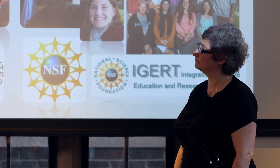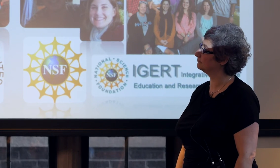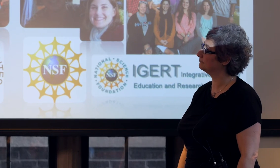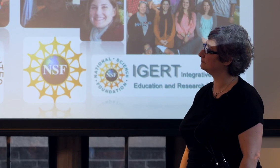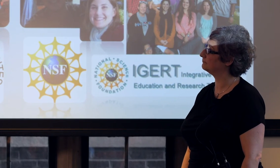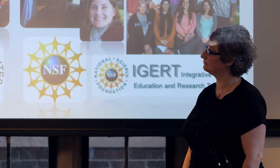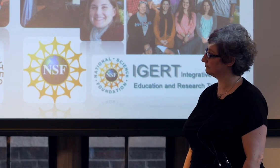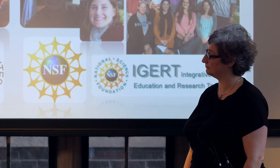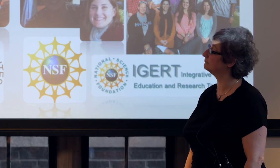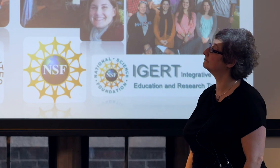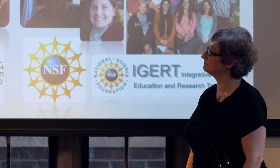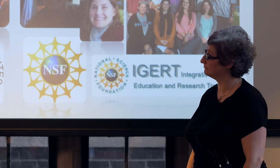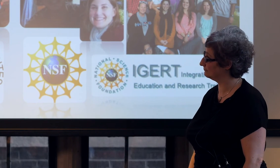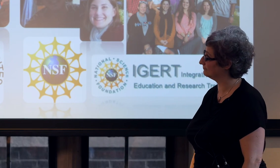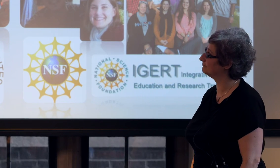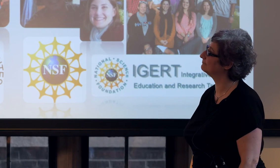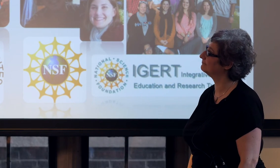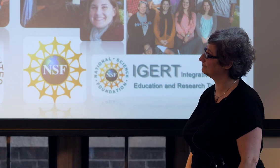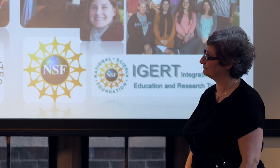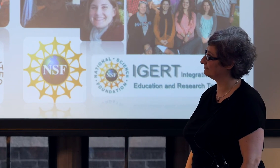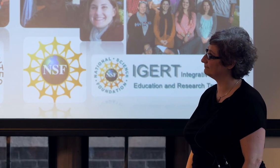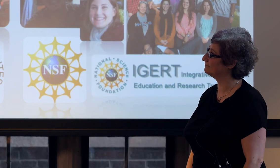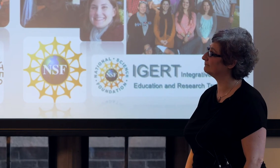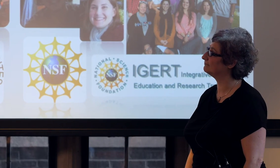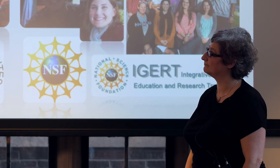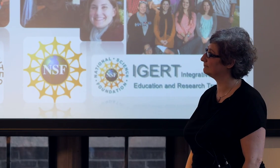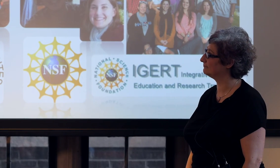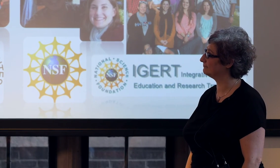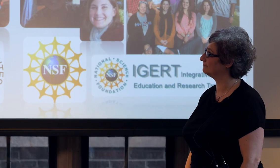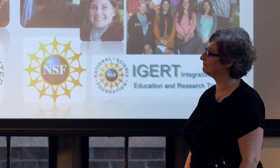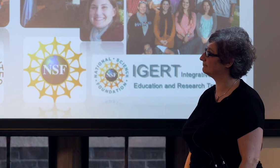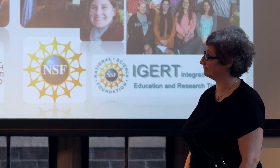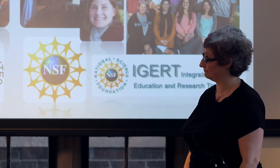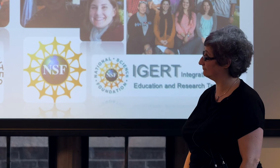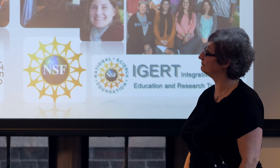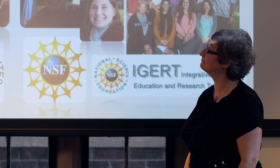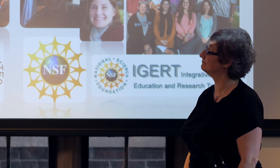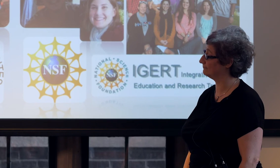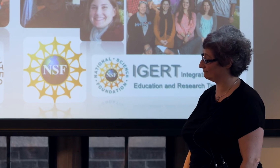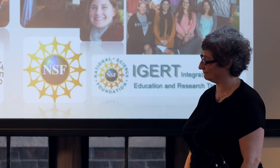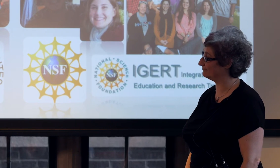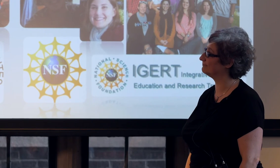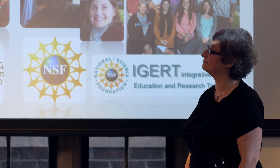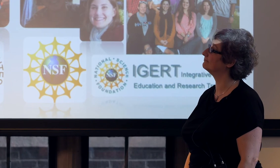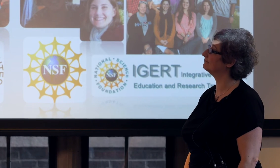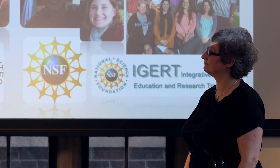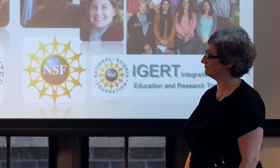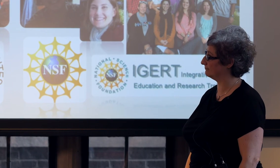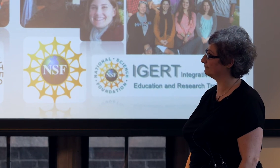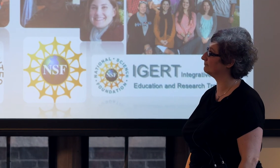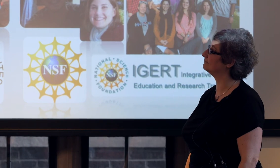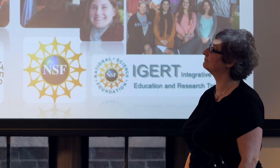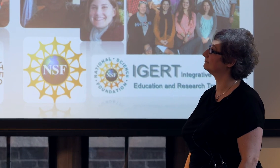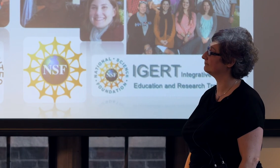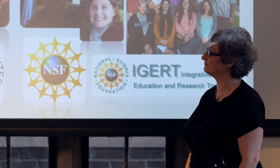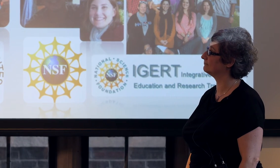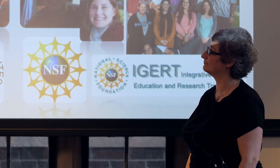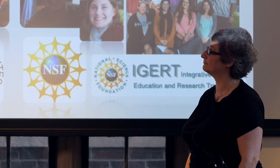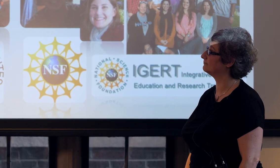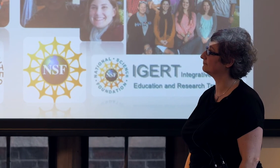their eye gaze, that was very interesting to me, so it actually talked a little more about the action,